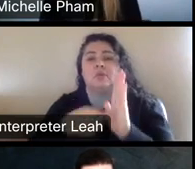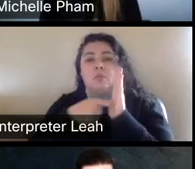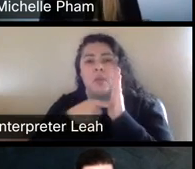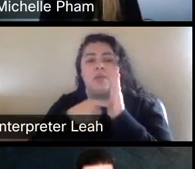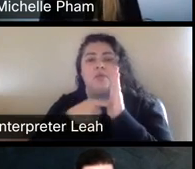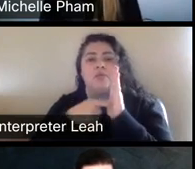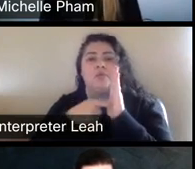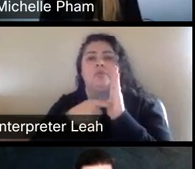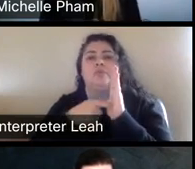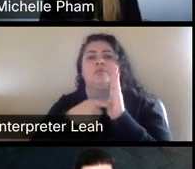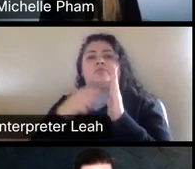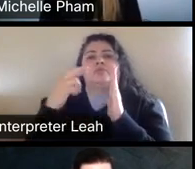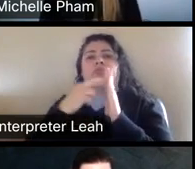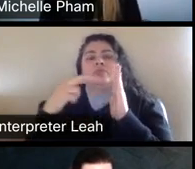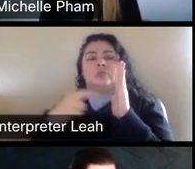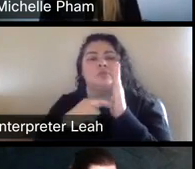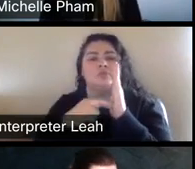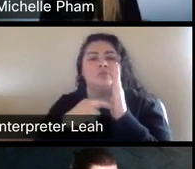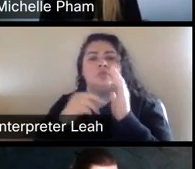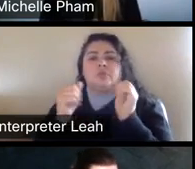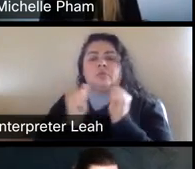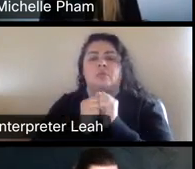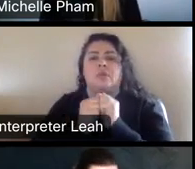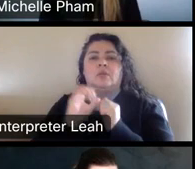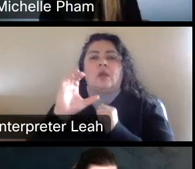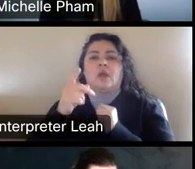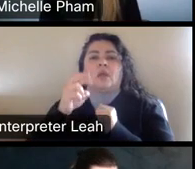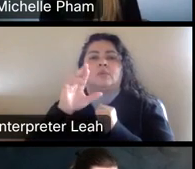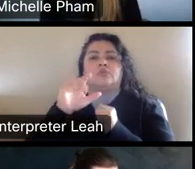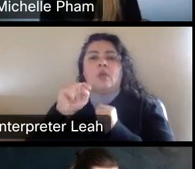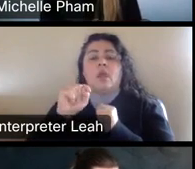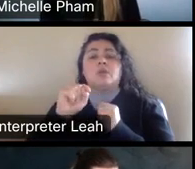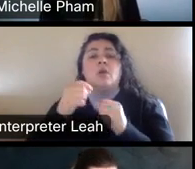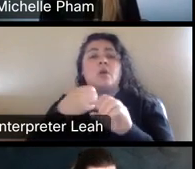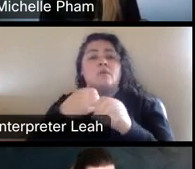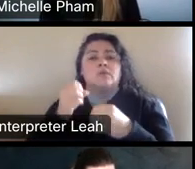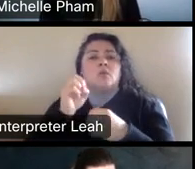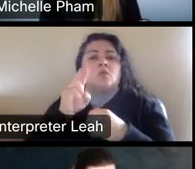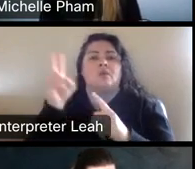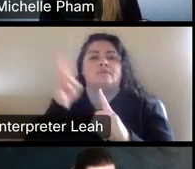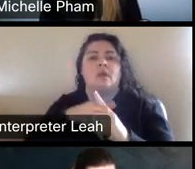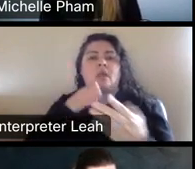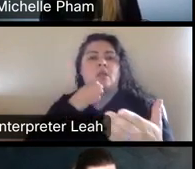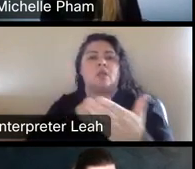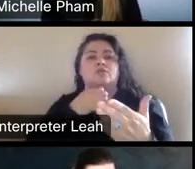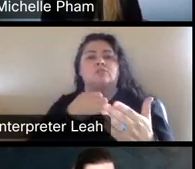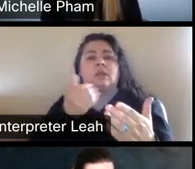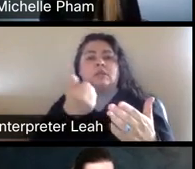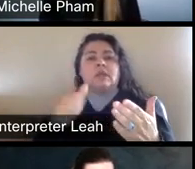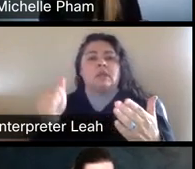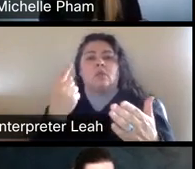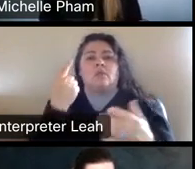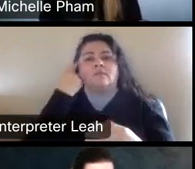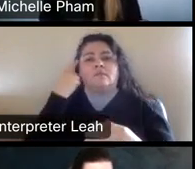to register with the copyright office before you can file a lawsuit against any 1 for infringement. So, um.